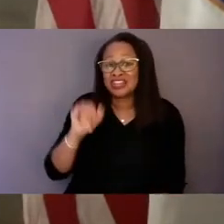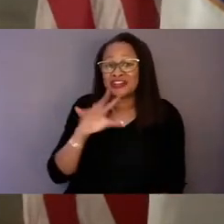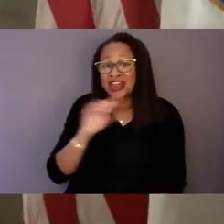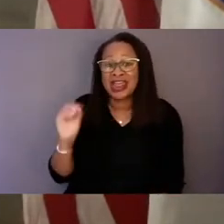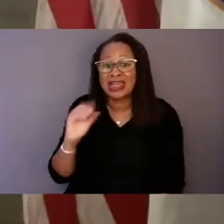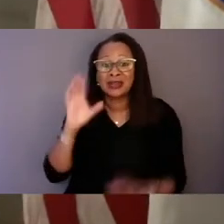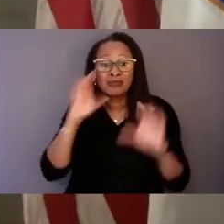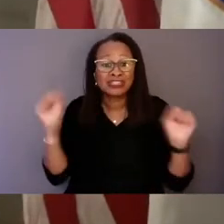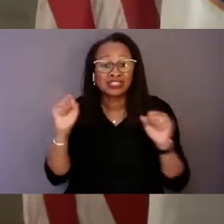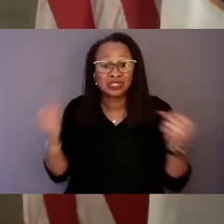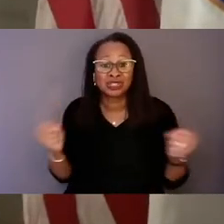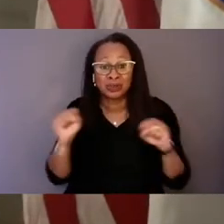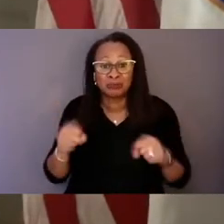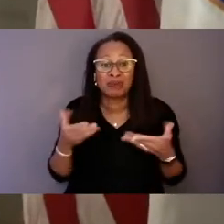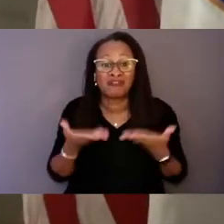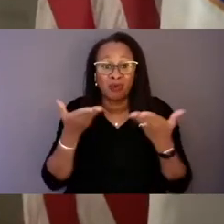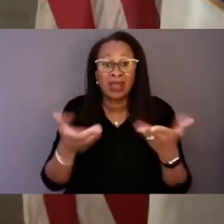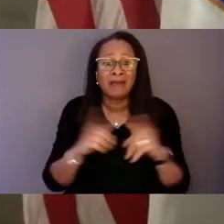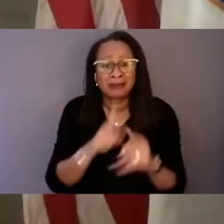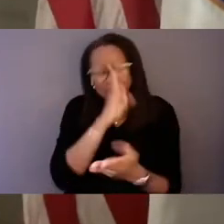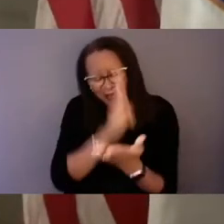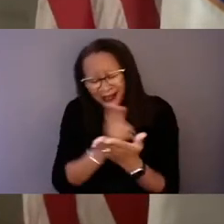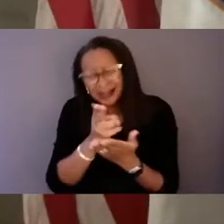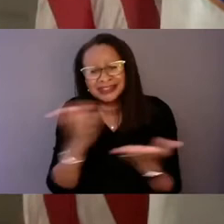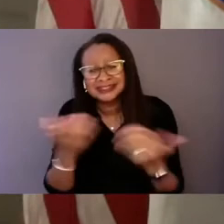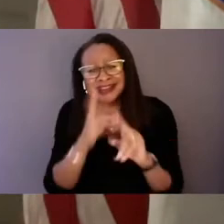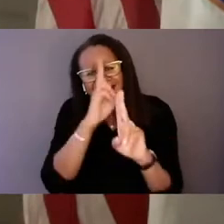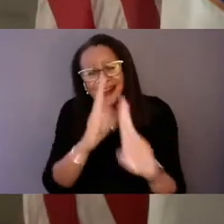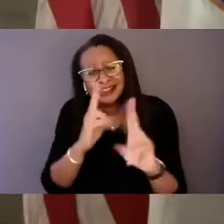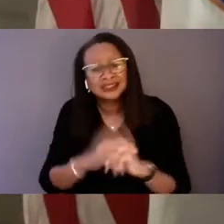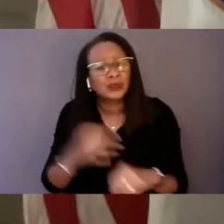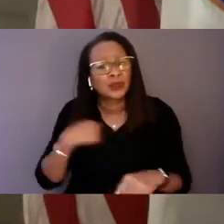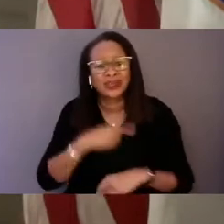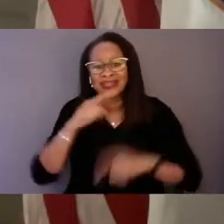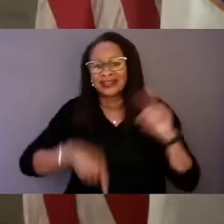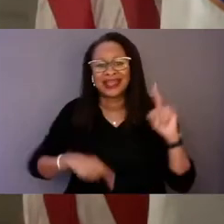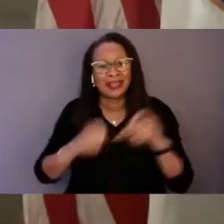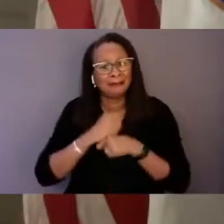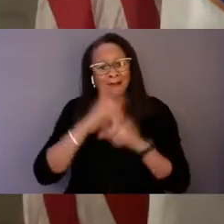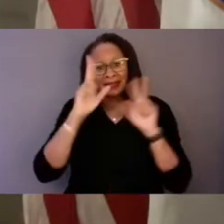but let's be honest, we can't make up generations